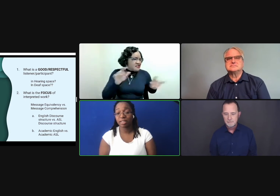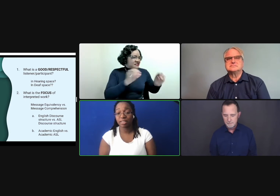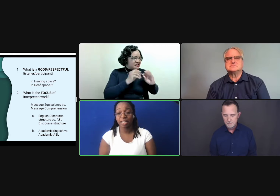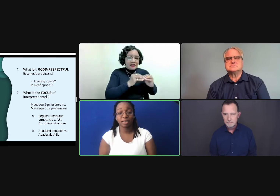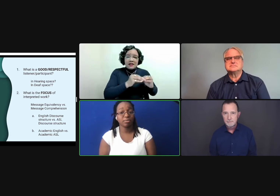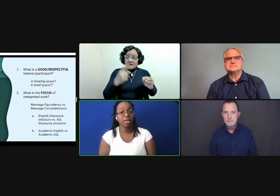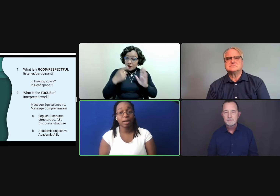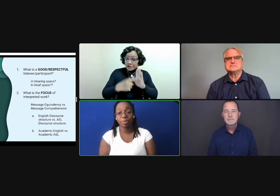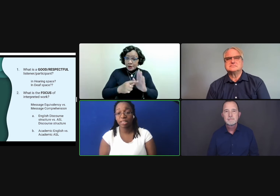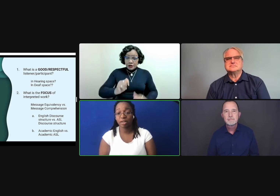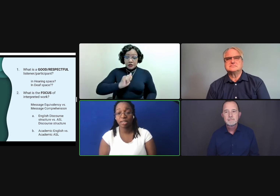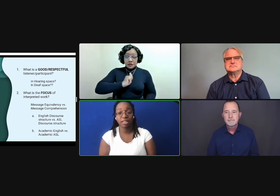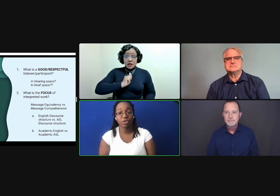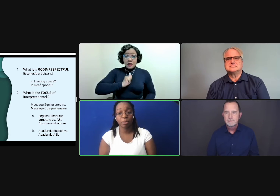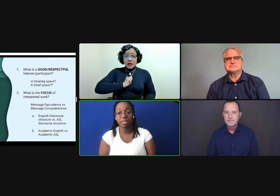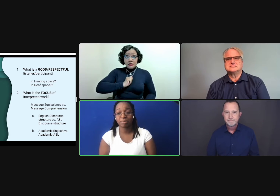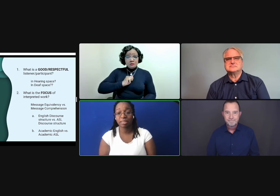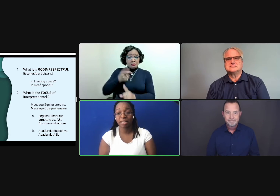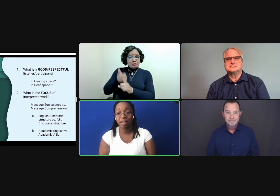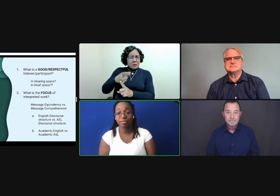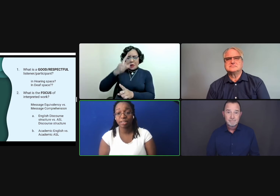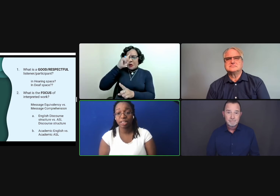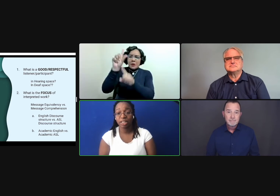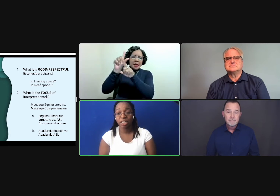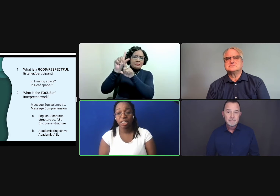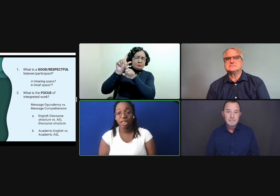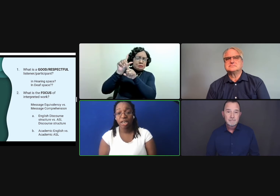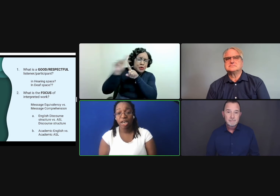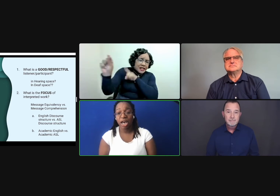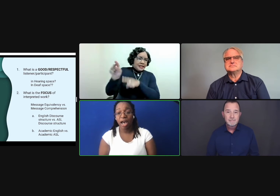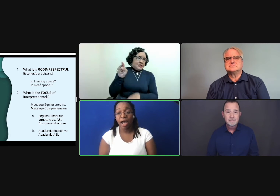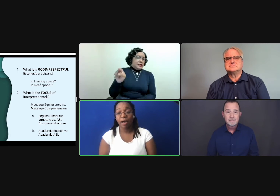discussing topics, et cetera, amongst themselves,